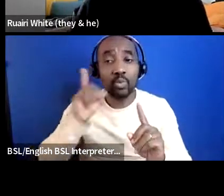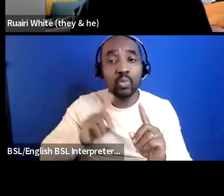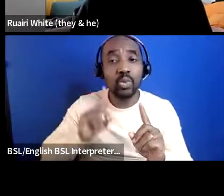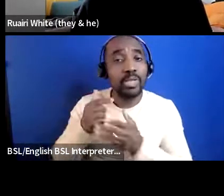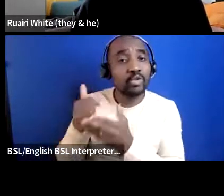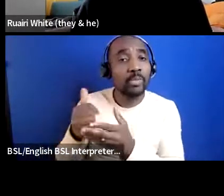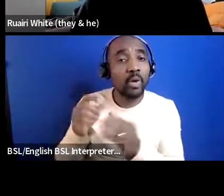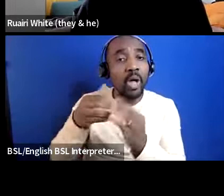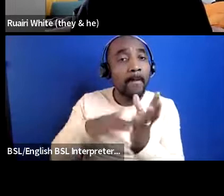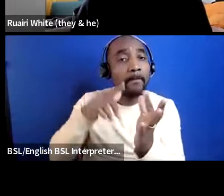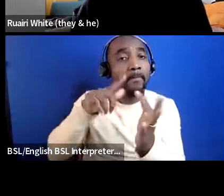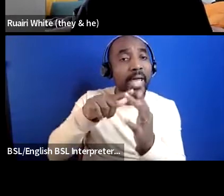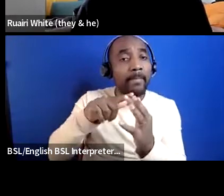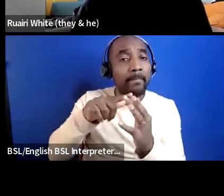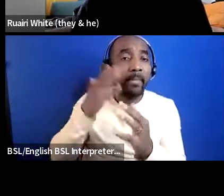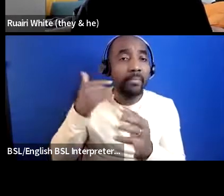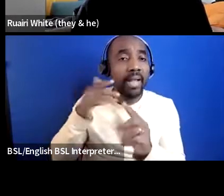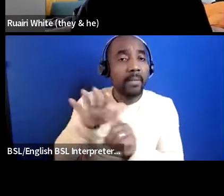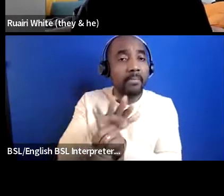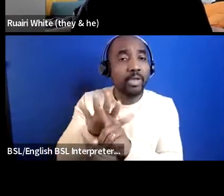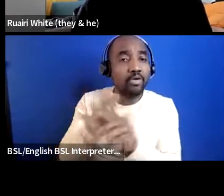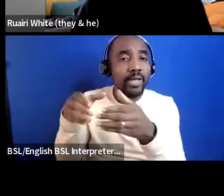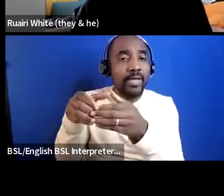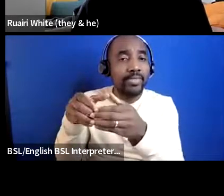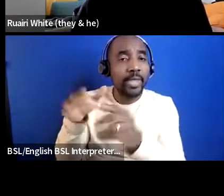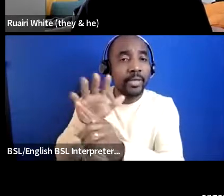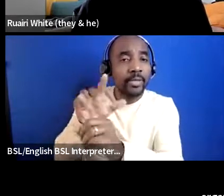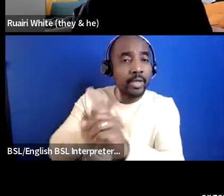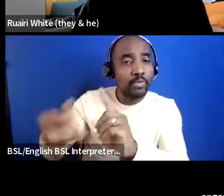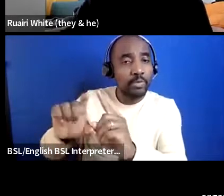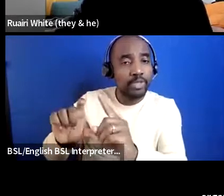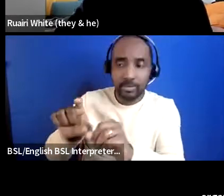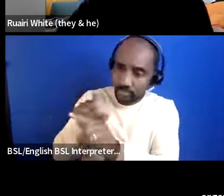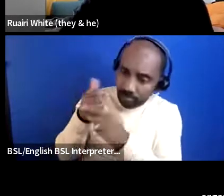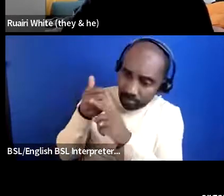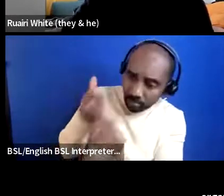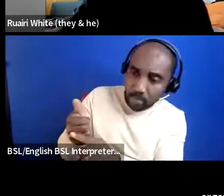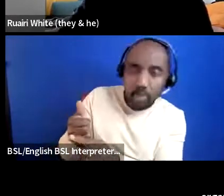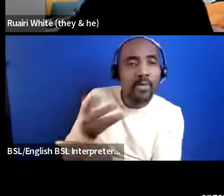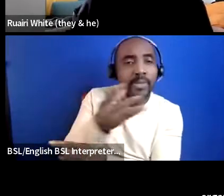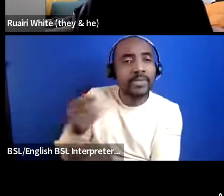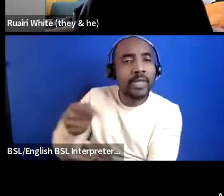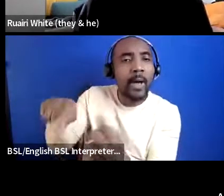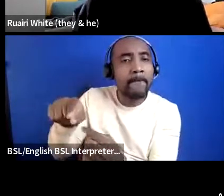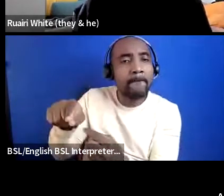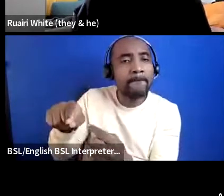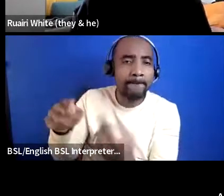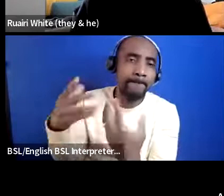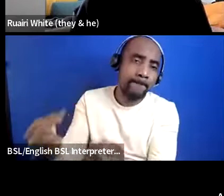community um and some of those also experience some mental health issues as well but because